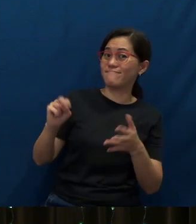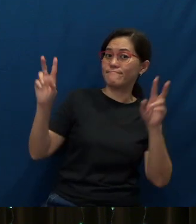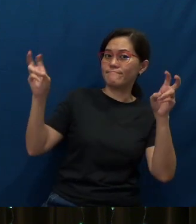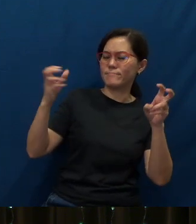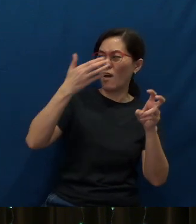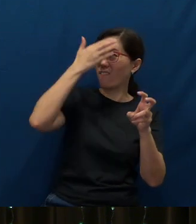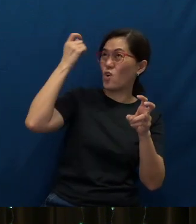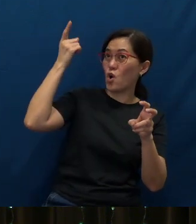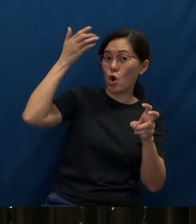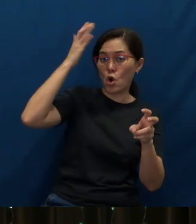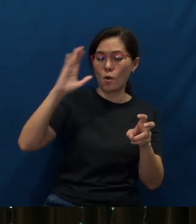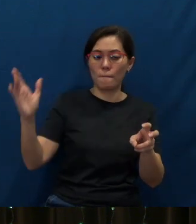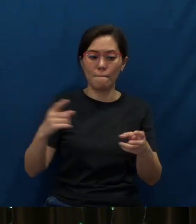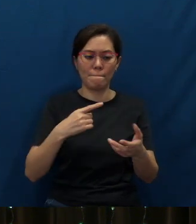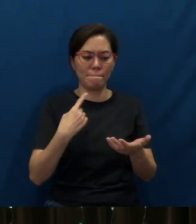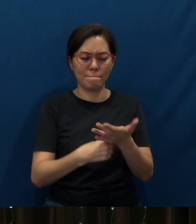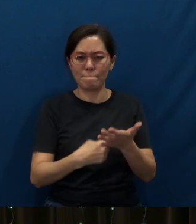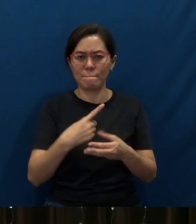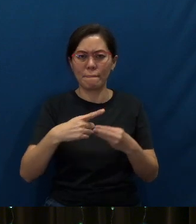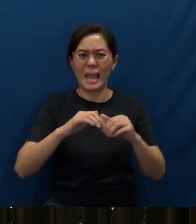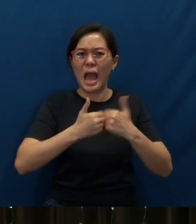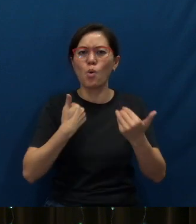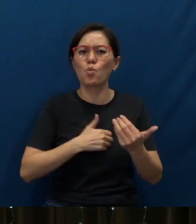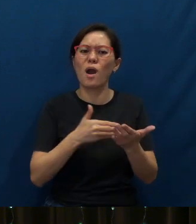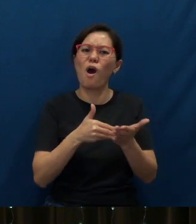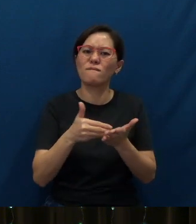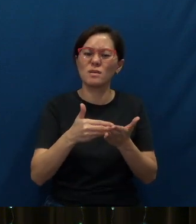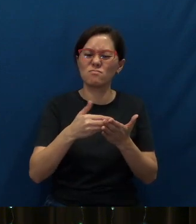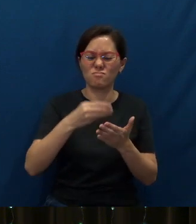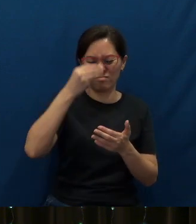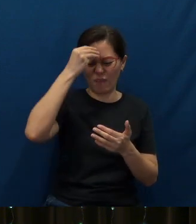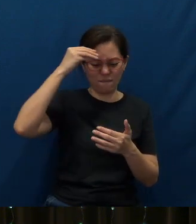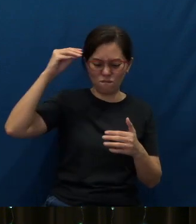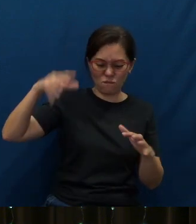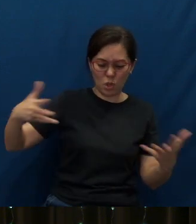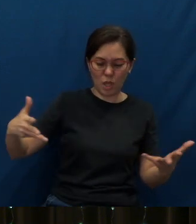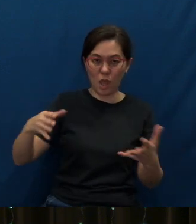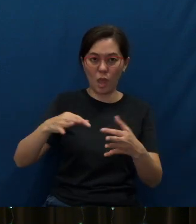talking about how we often neglect the importance of the Holy Spirit in our lives,